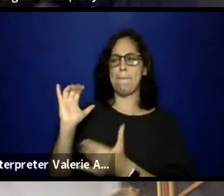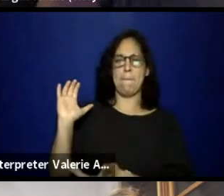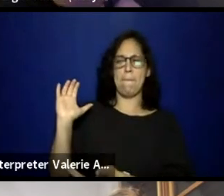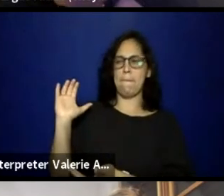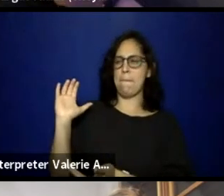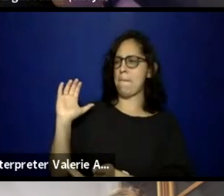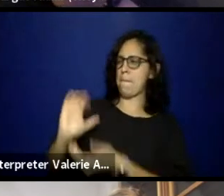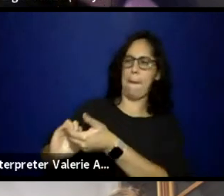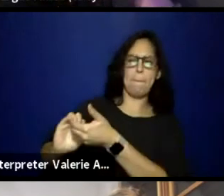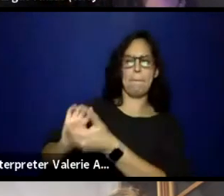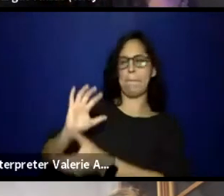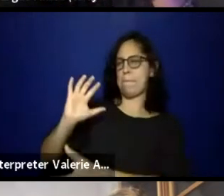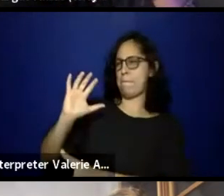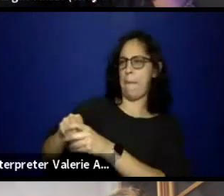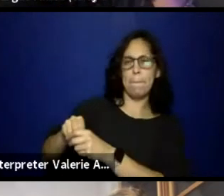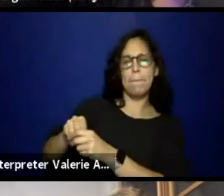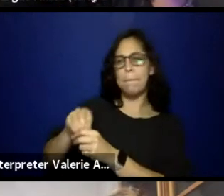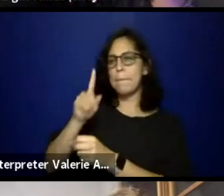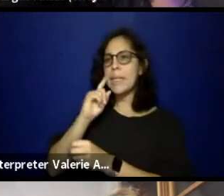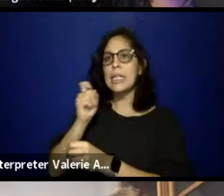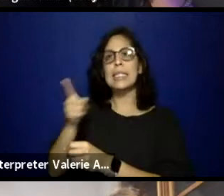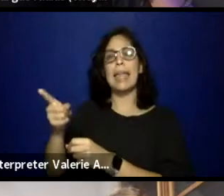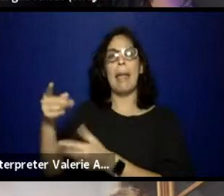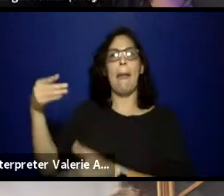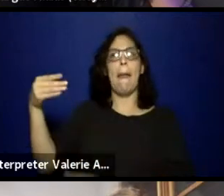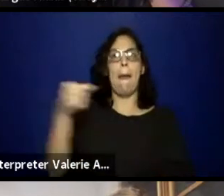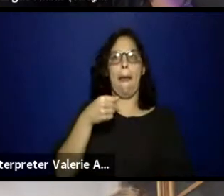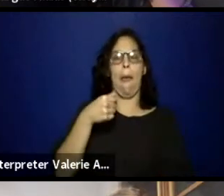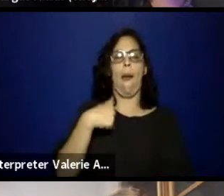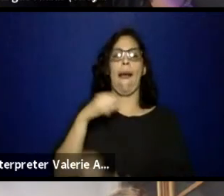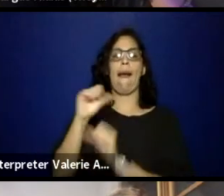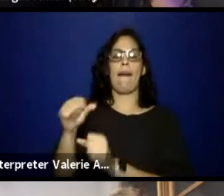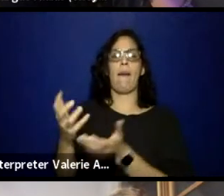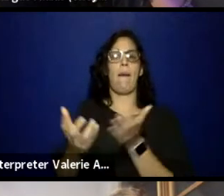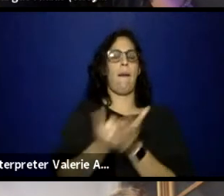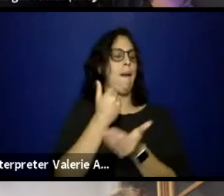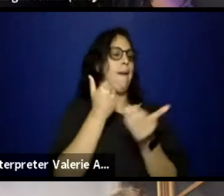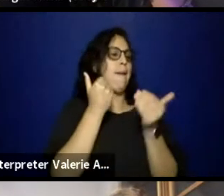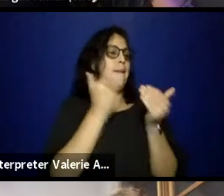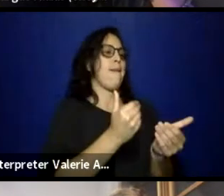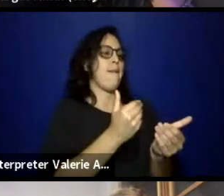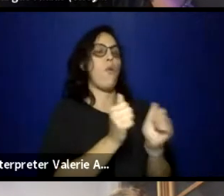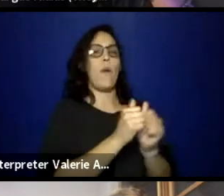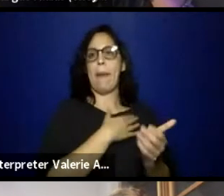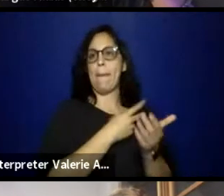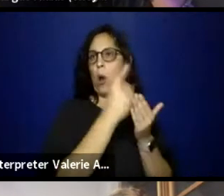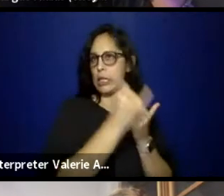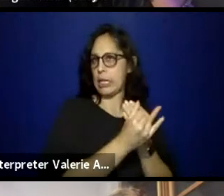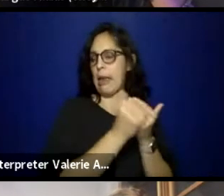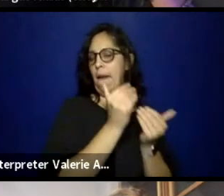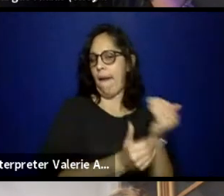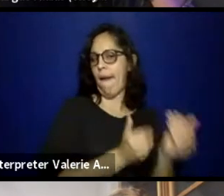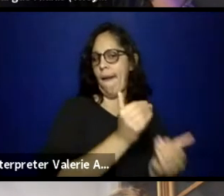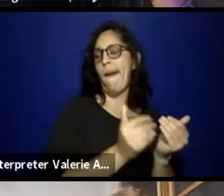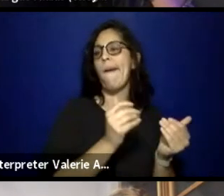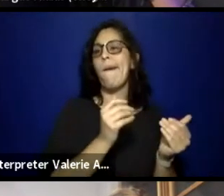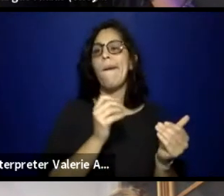because they were able to fund your project, or there would be the capacity for an organization to fund your project?